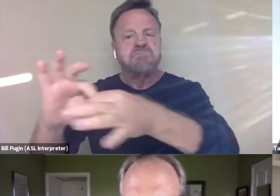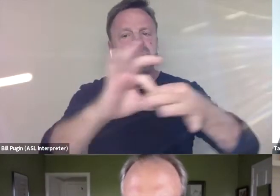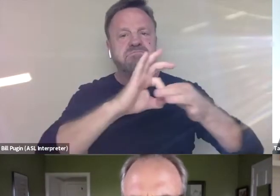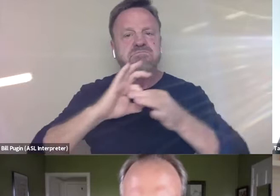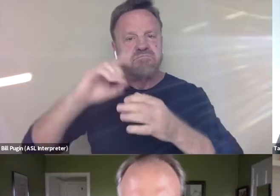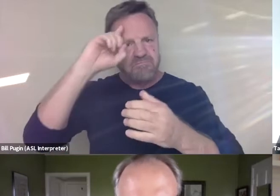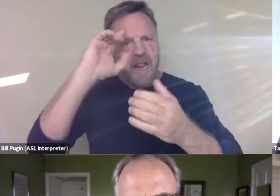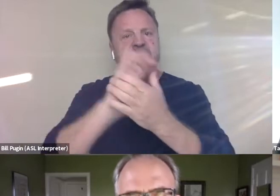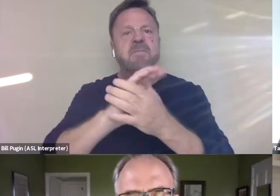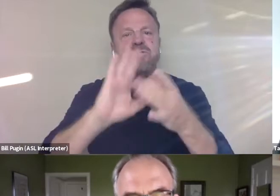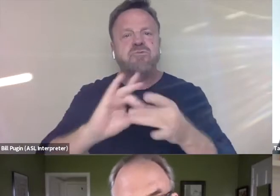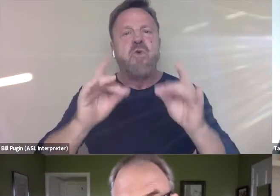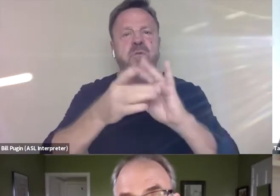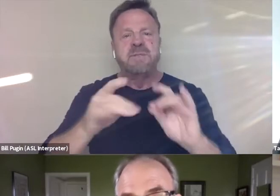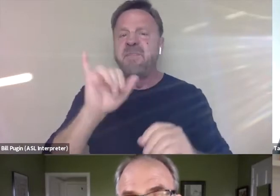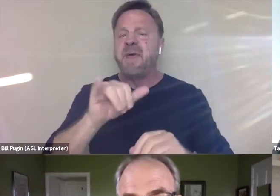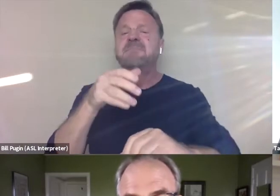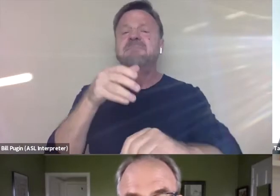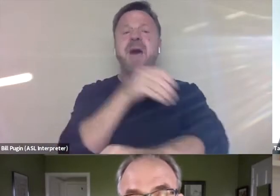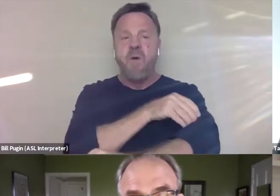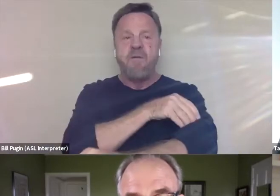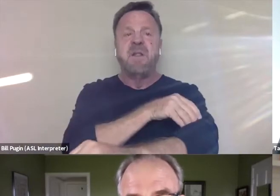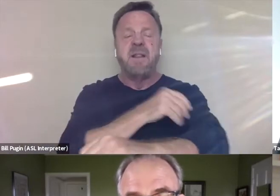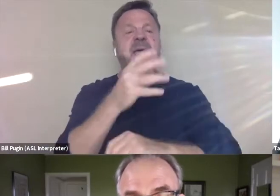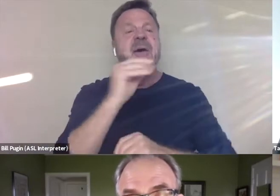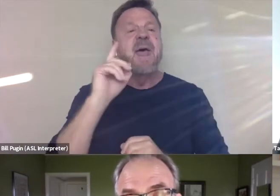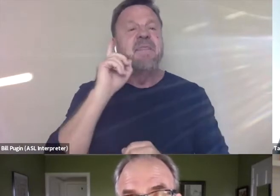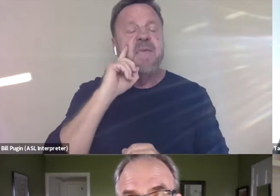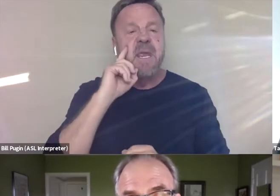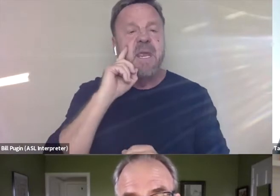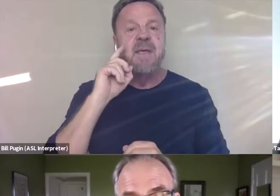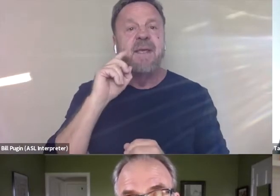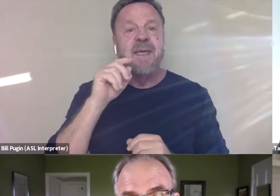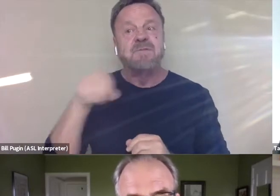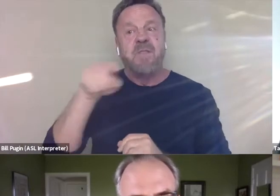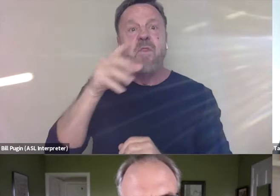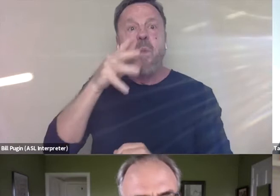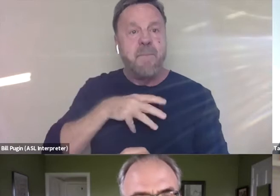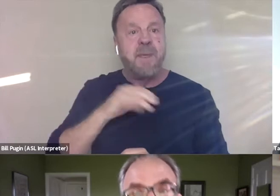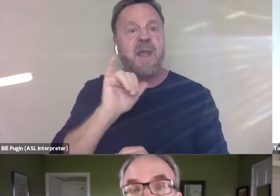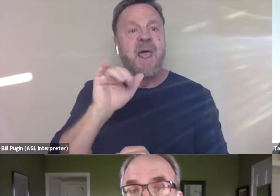That's very powerful. And I think it was the women, like Drew and Sil Lai Abrams,